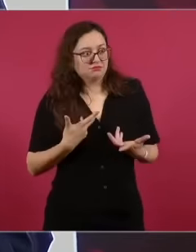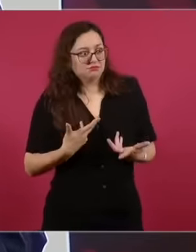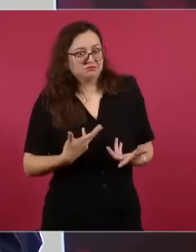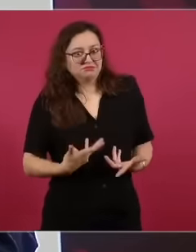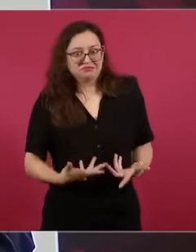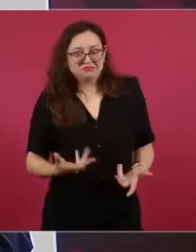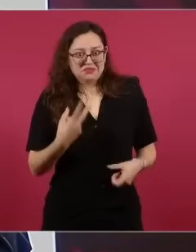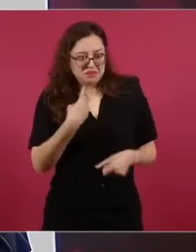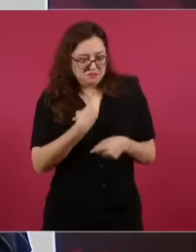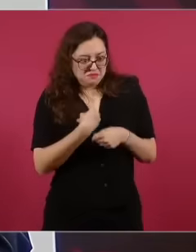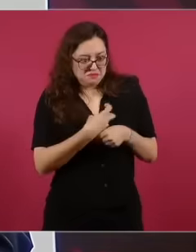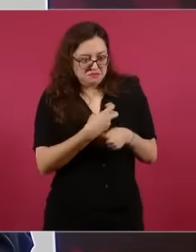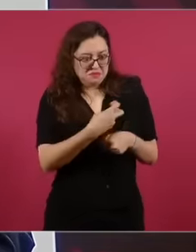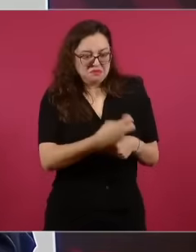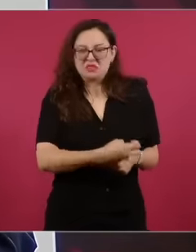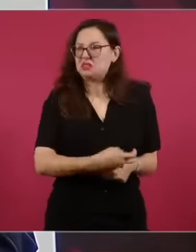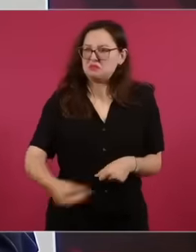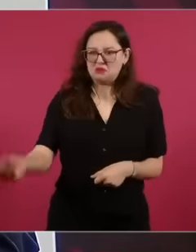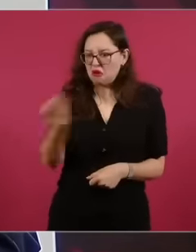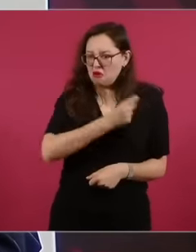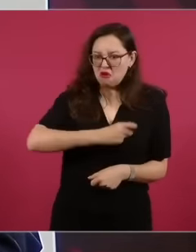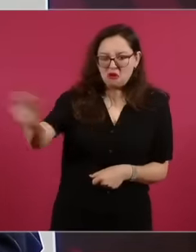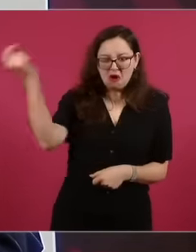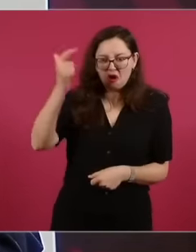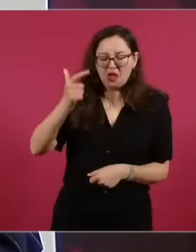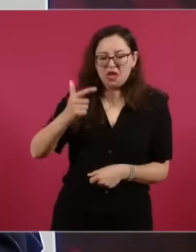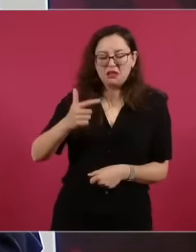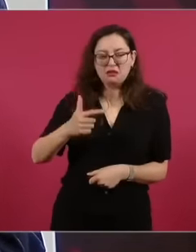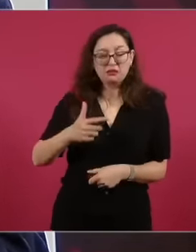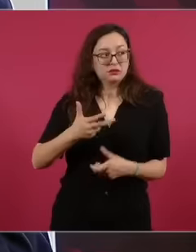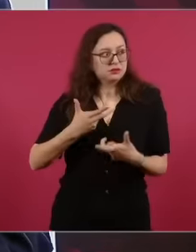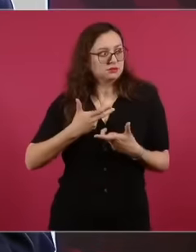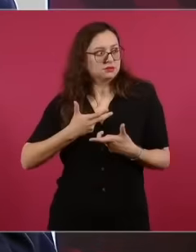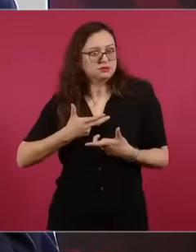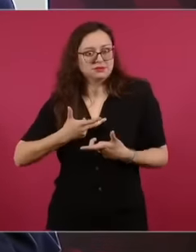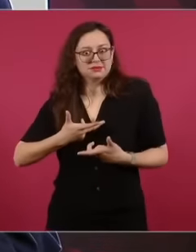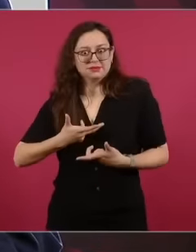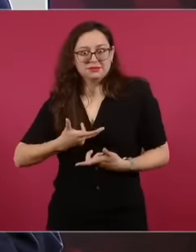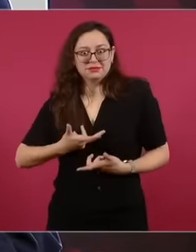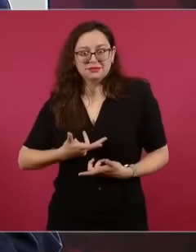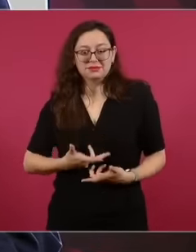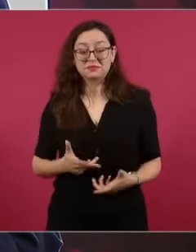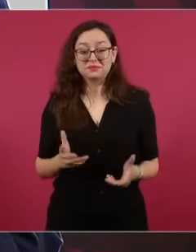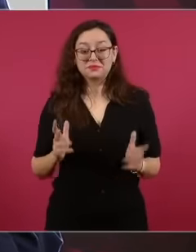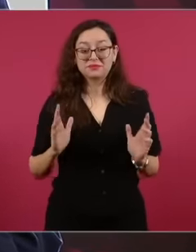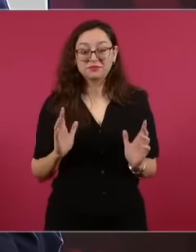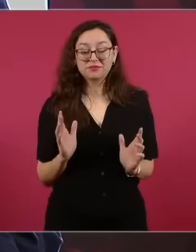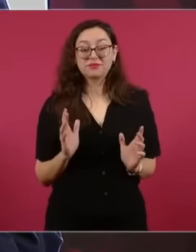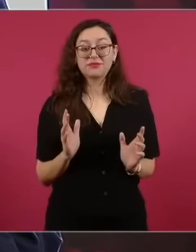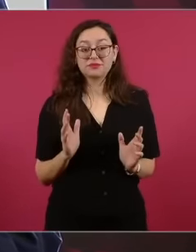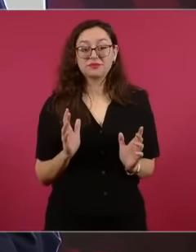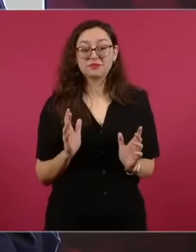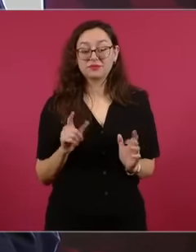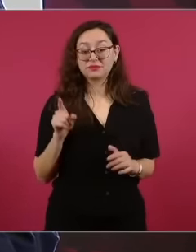beaten up he was in the house